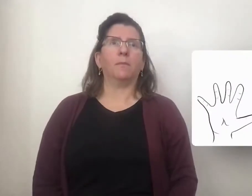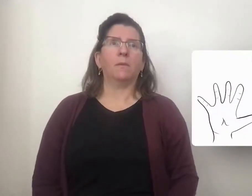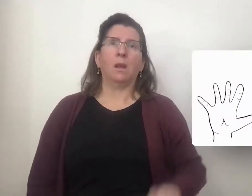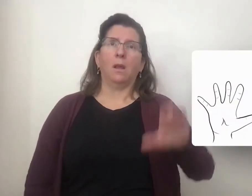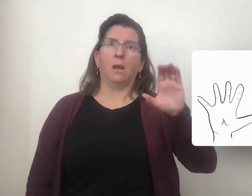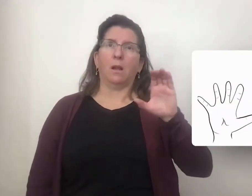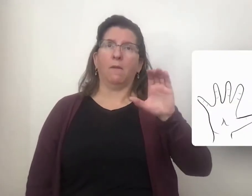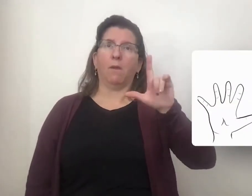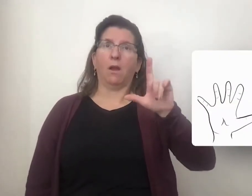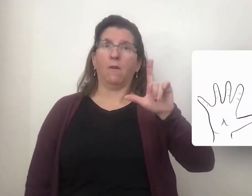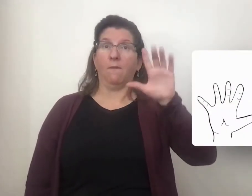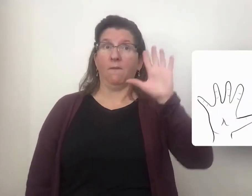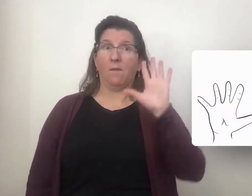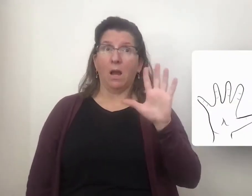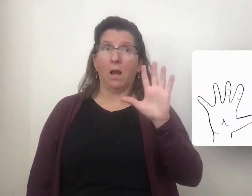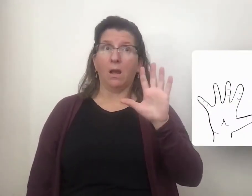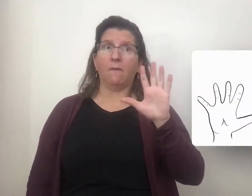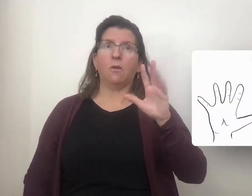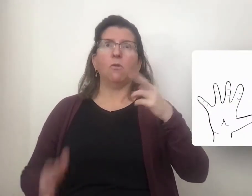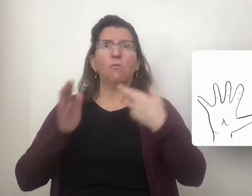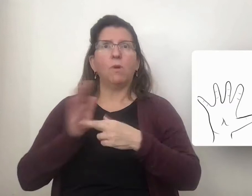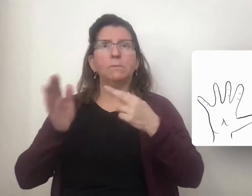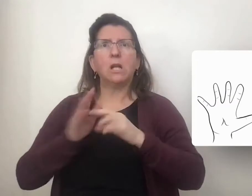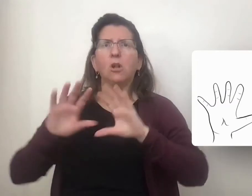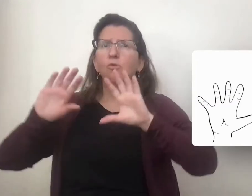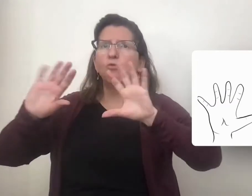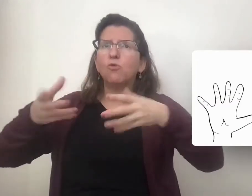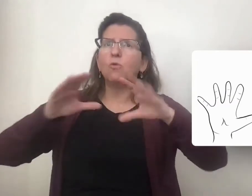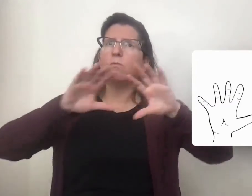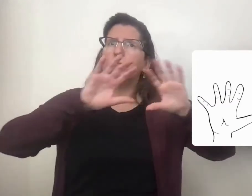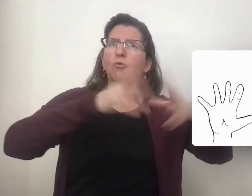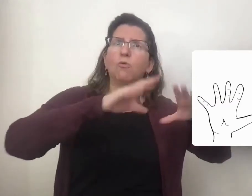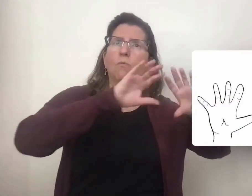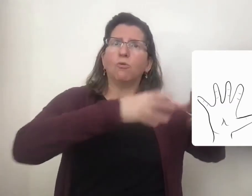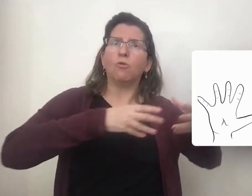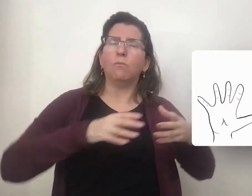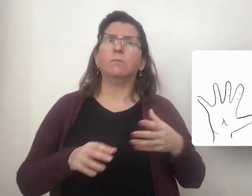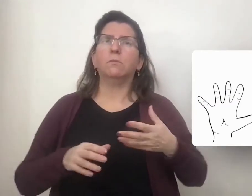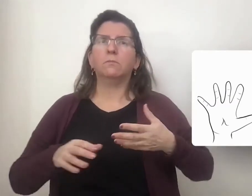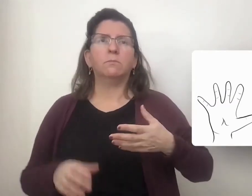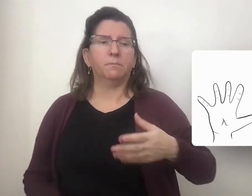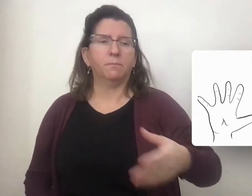5 represents large groups, or a bunch of people.